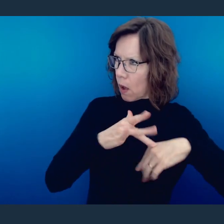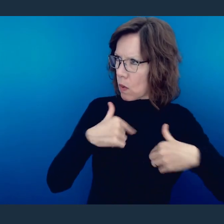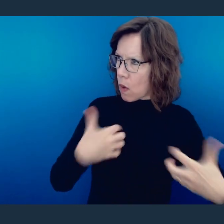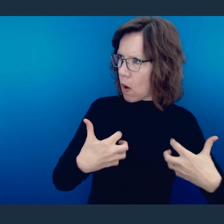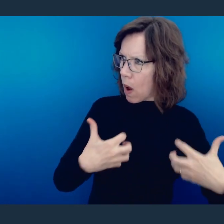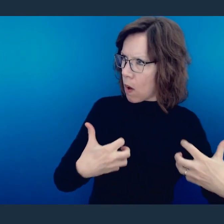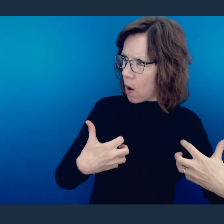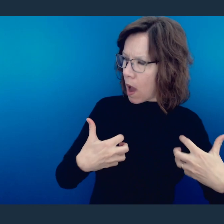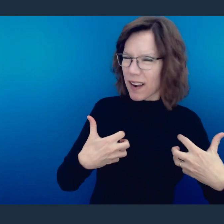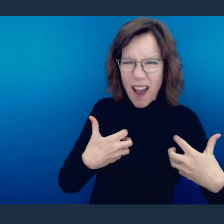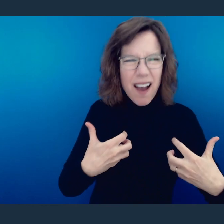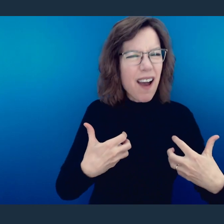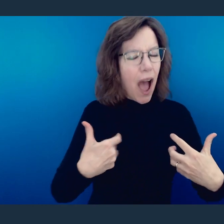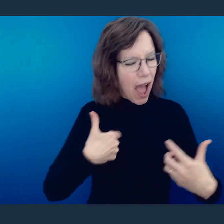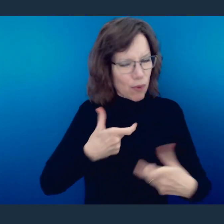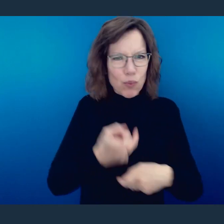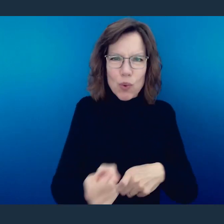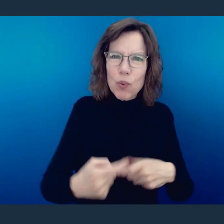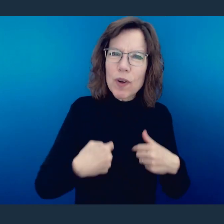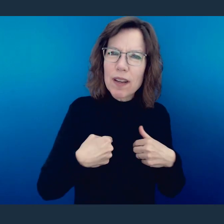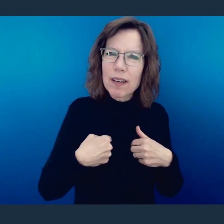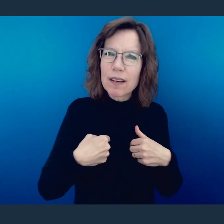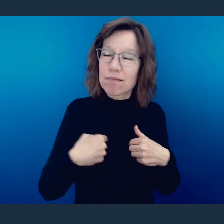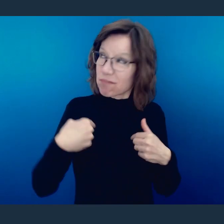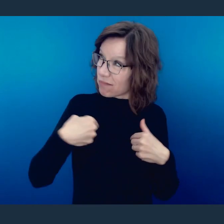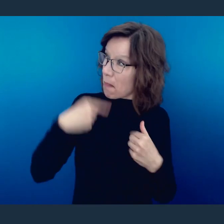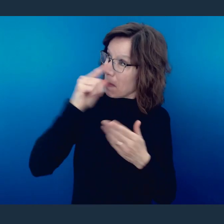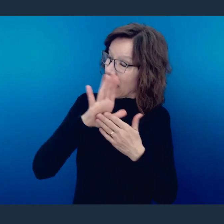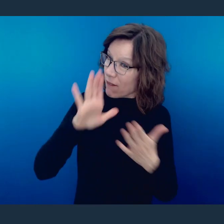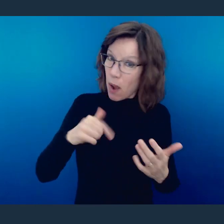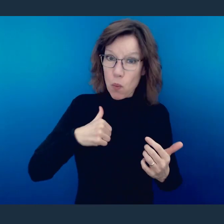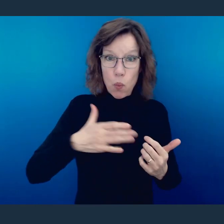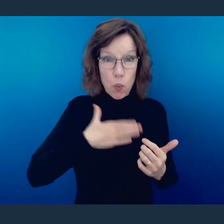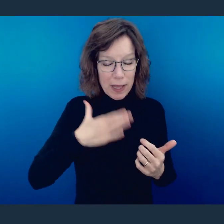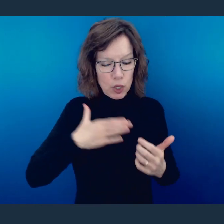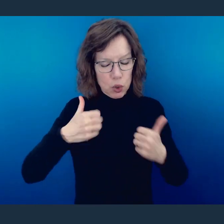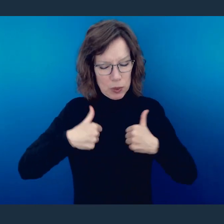to enjoy the thing you're enjoying. And the question becomes: As a believer, are you willing